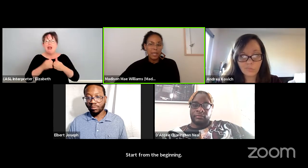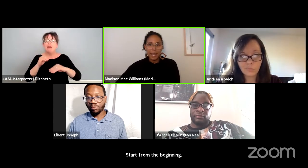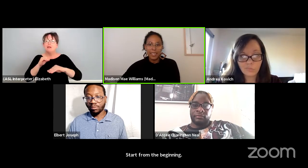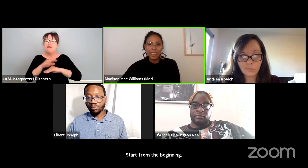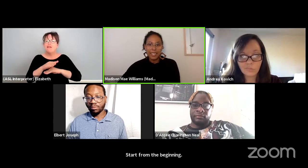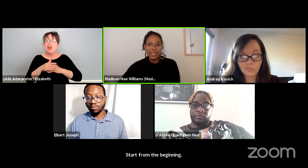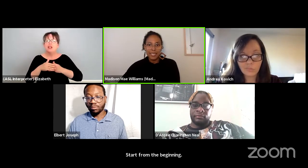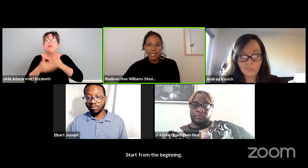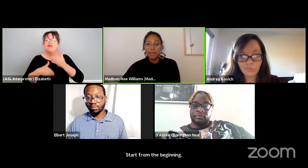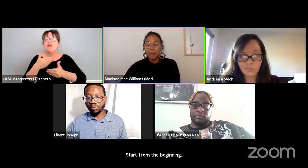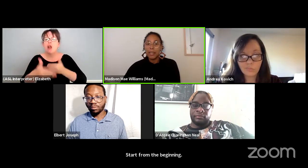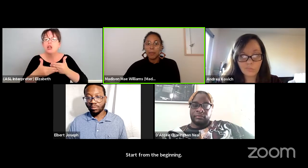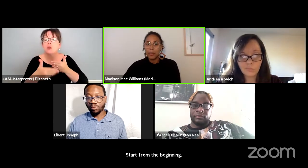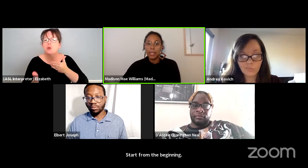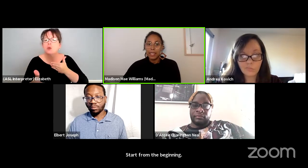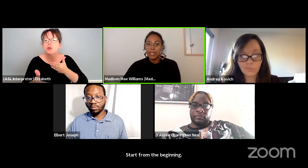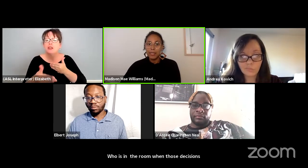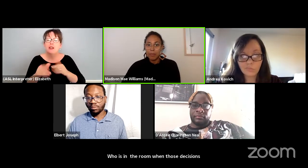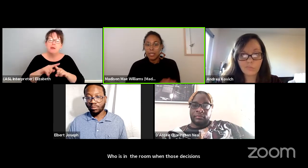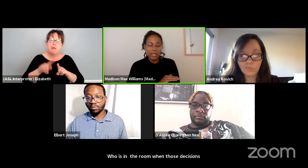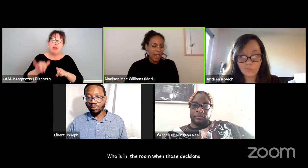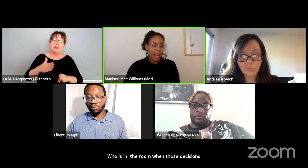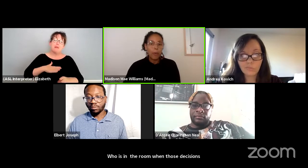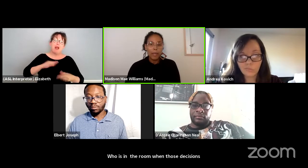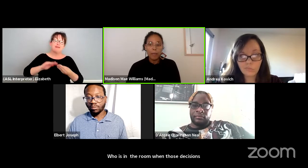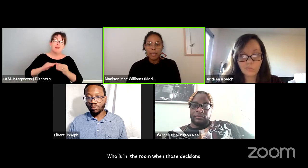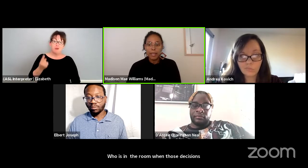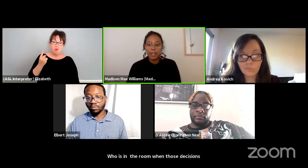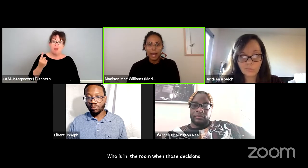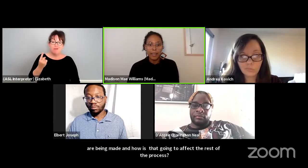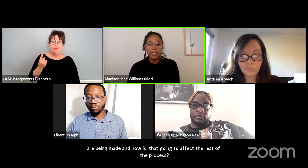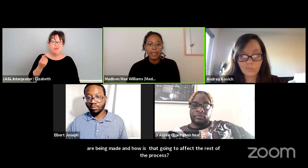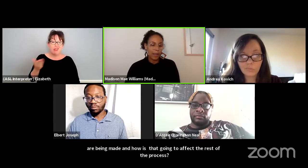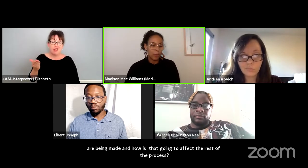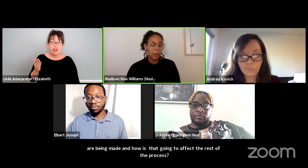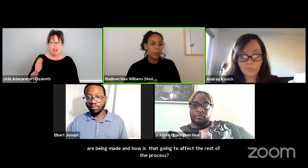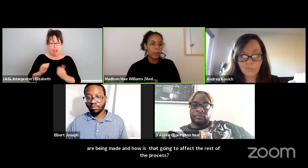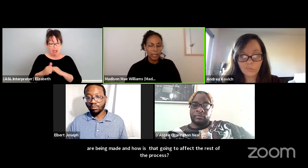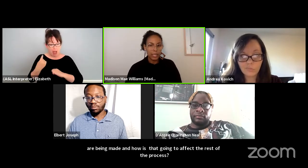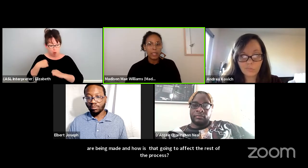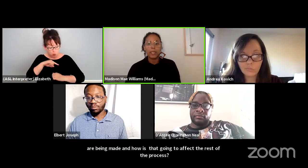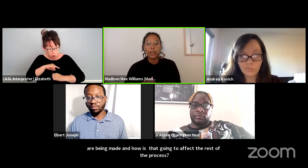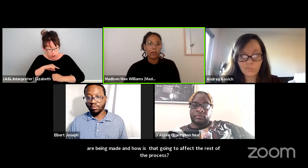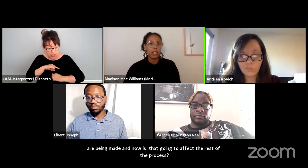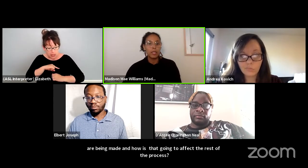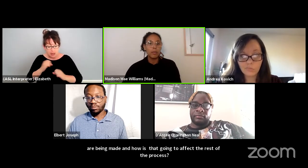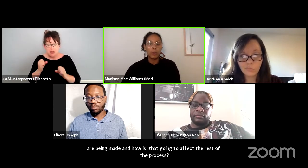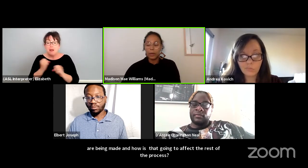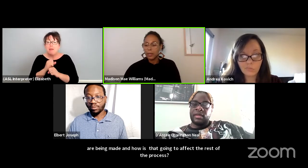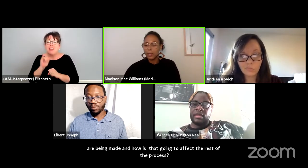But yeah, that's my number one thing is is how we making that equitable clear across the board.